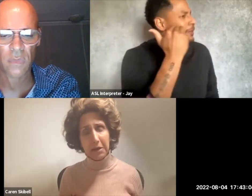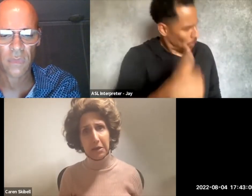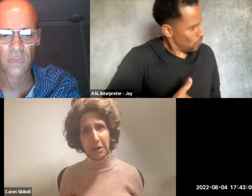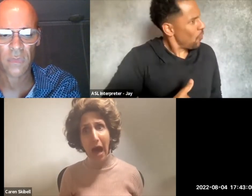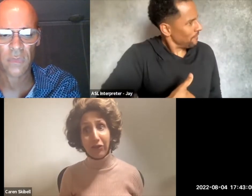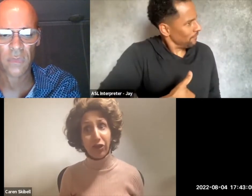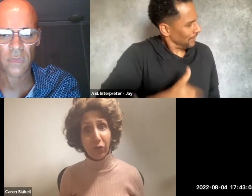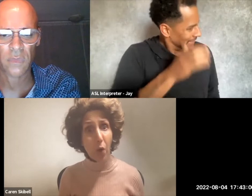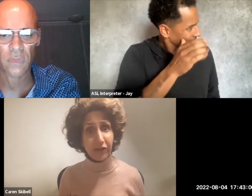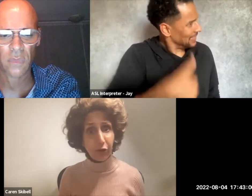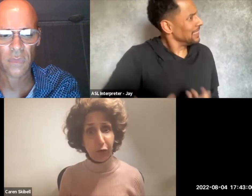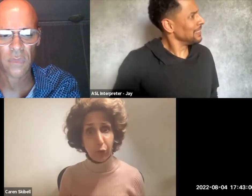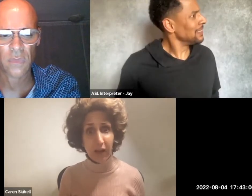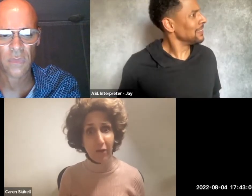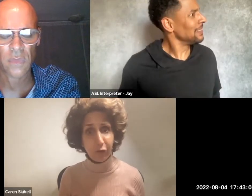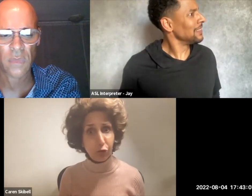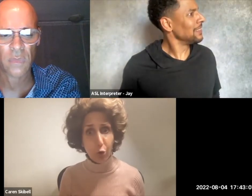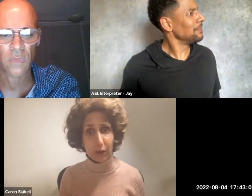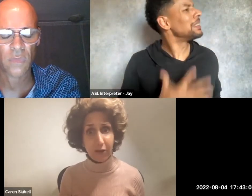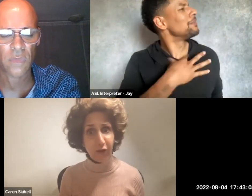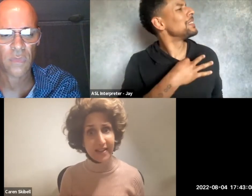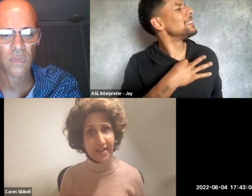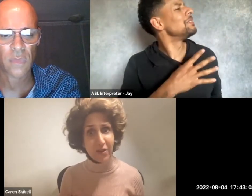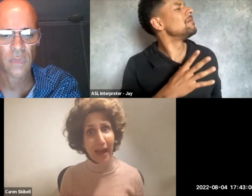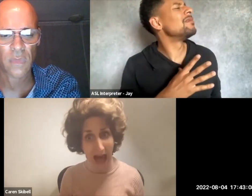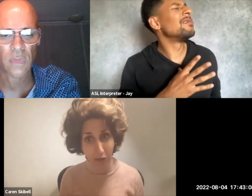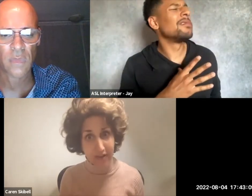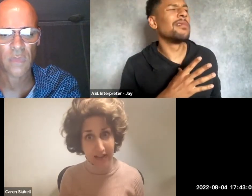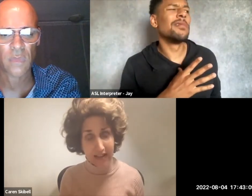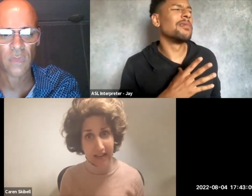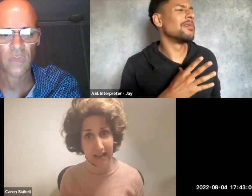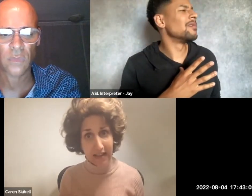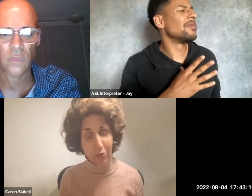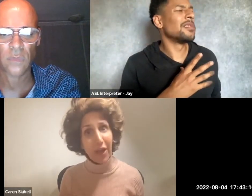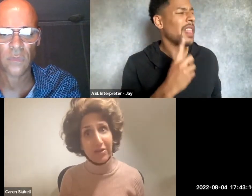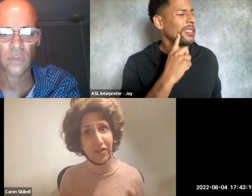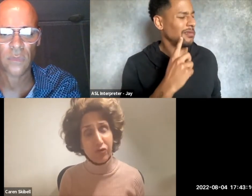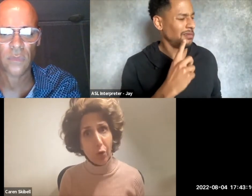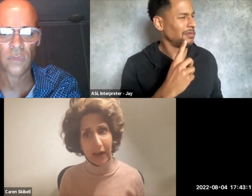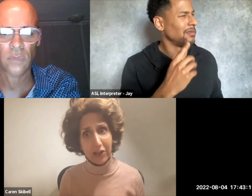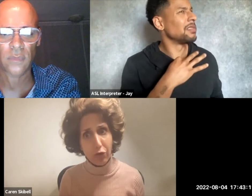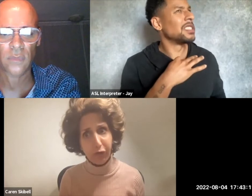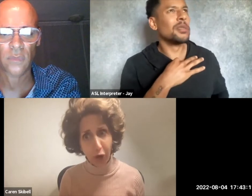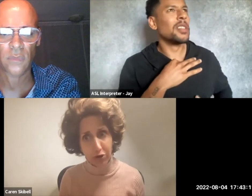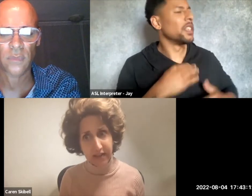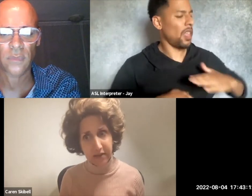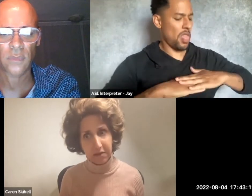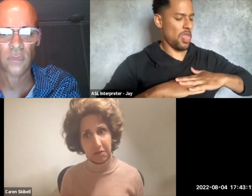I just wonder if it will ever truly find its way out without destroying you first.